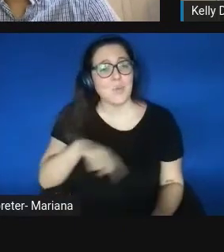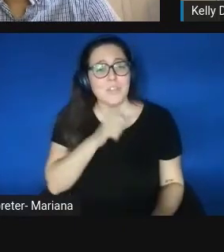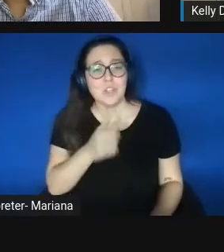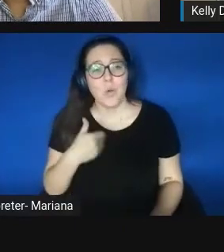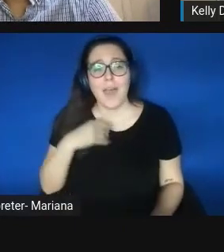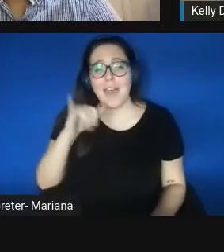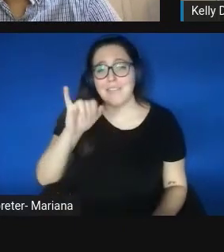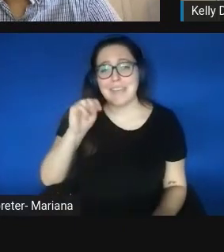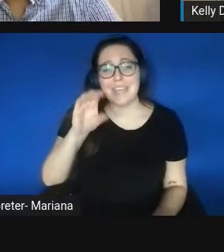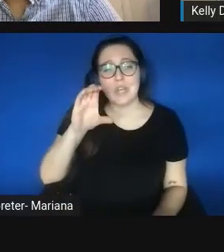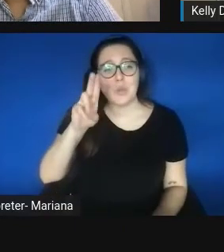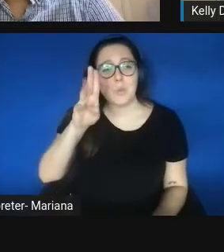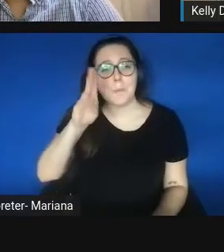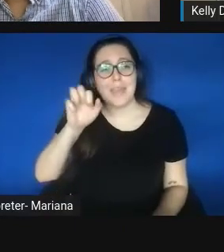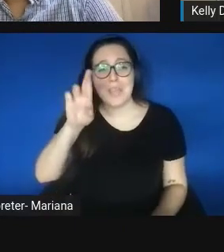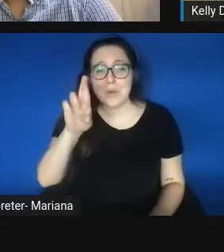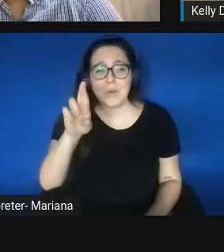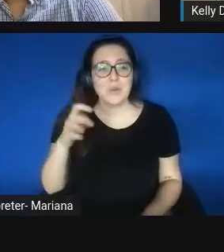that just came online about a year ago.